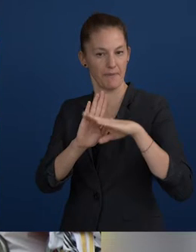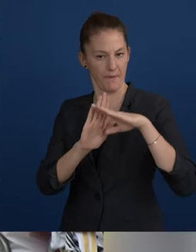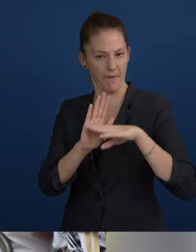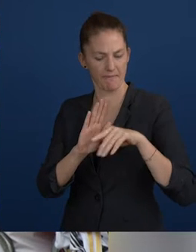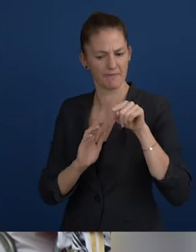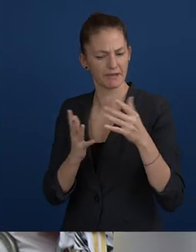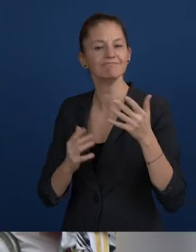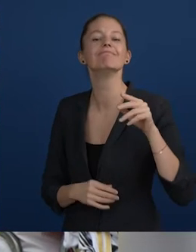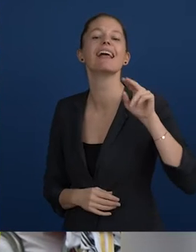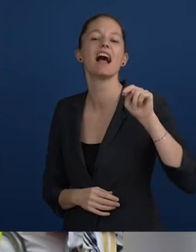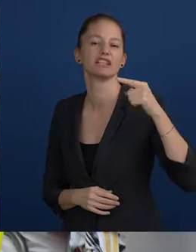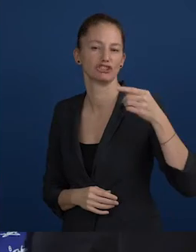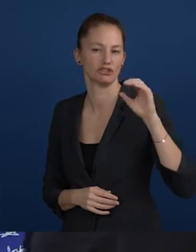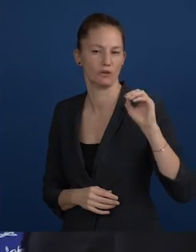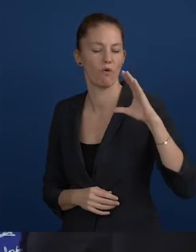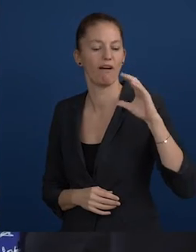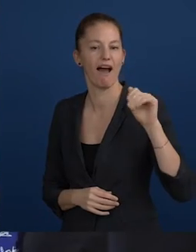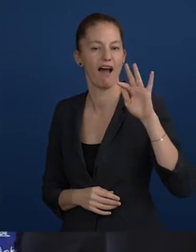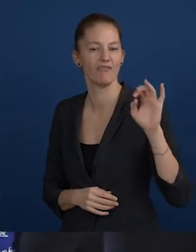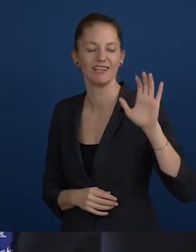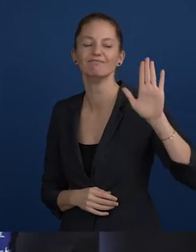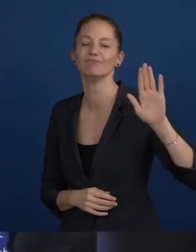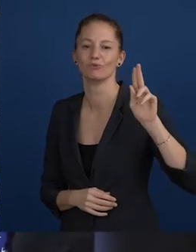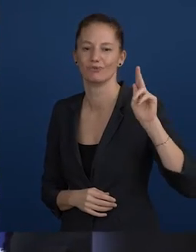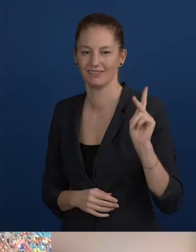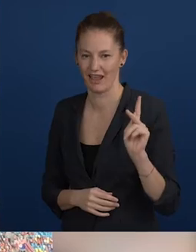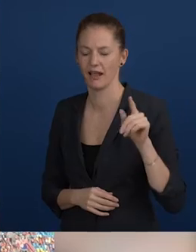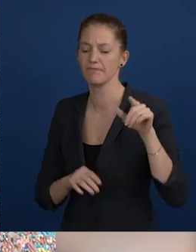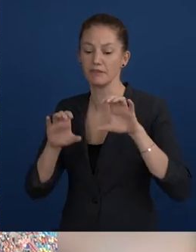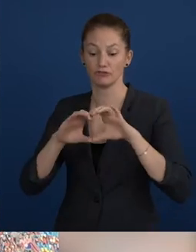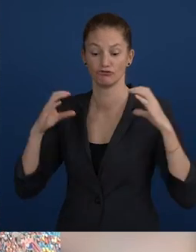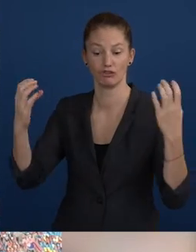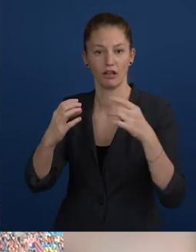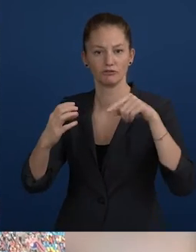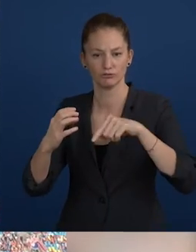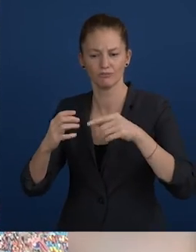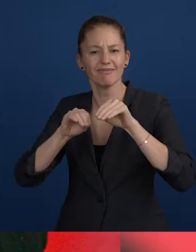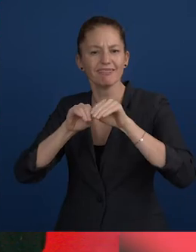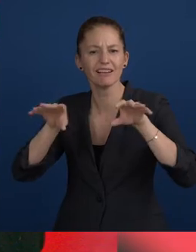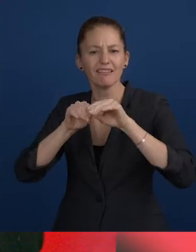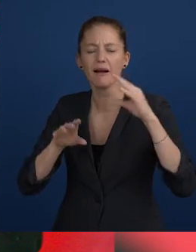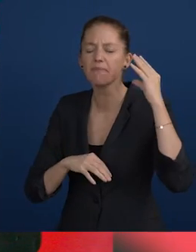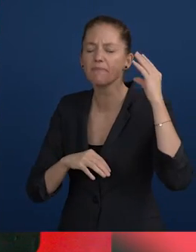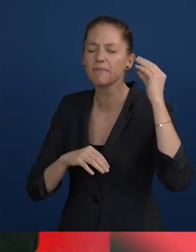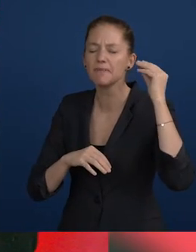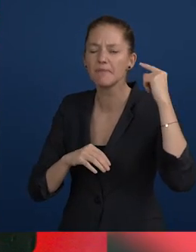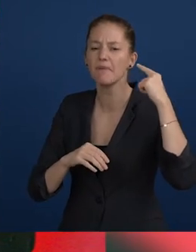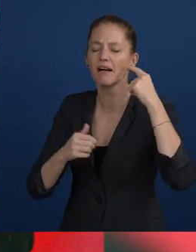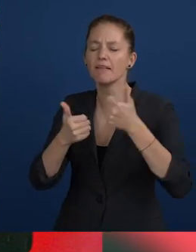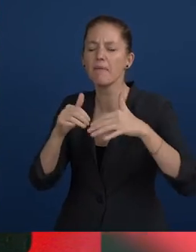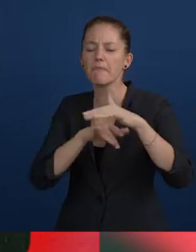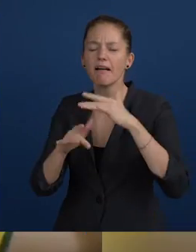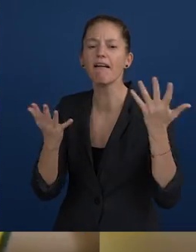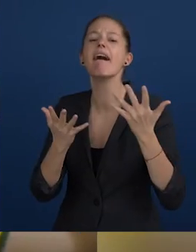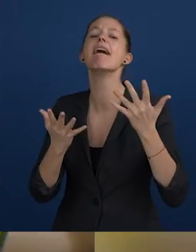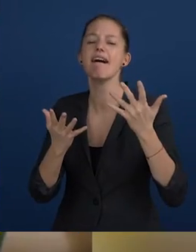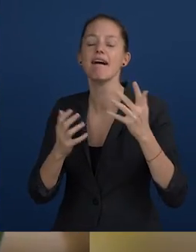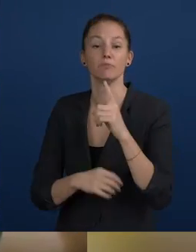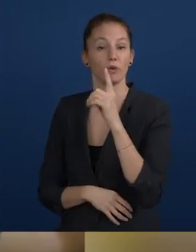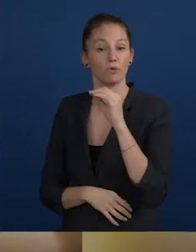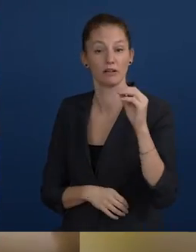The ADC Programme of UK´s NGO CAFE is an FM radio channel within a stadium, broadcasting an audiodescriptive comment of the game.